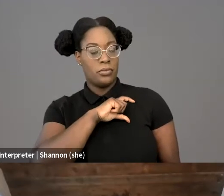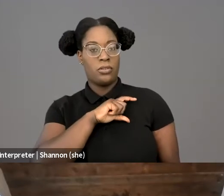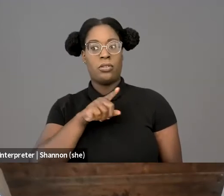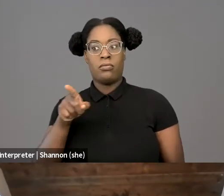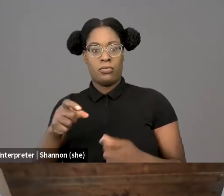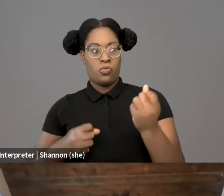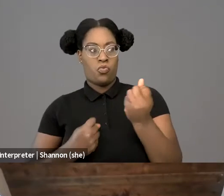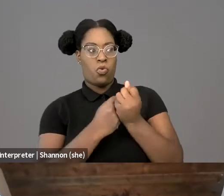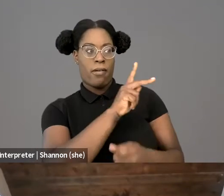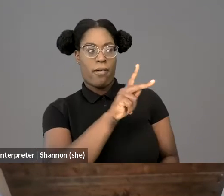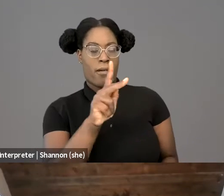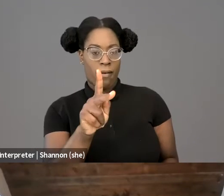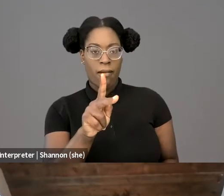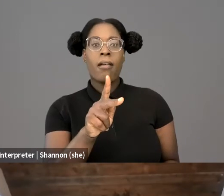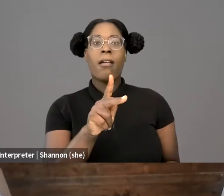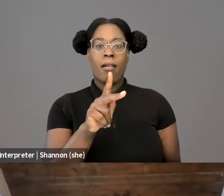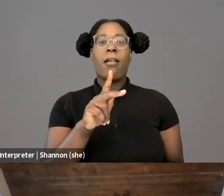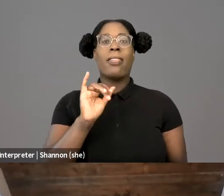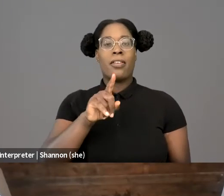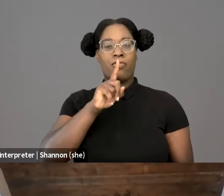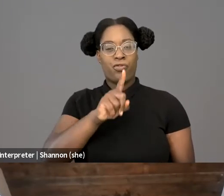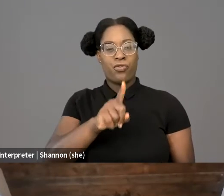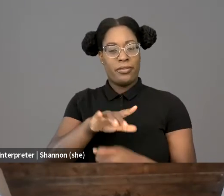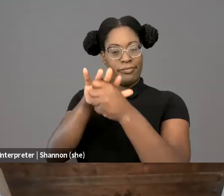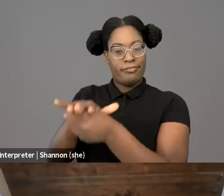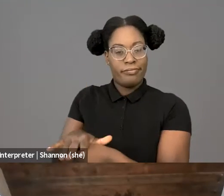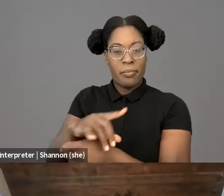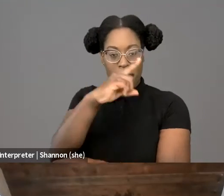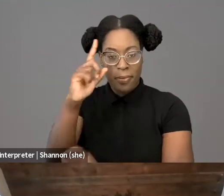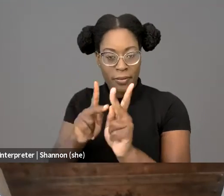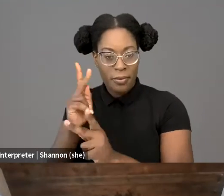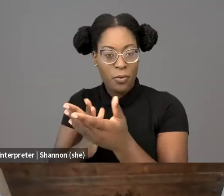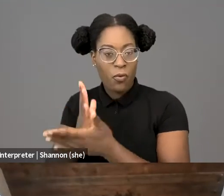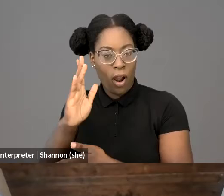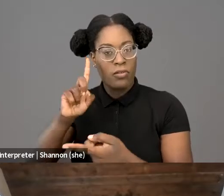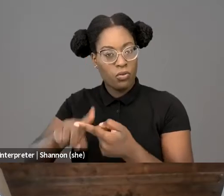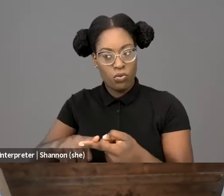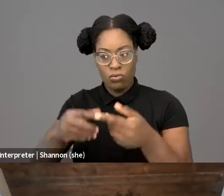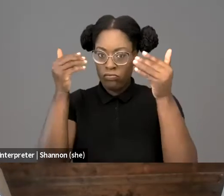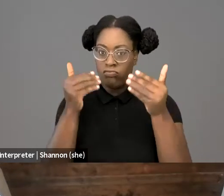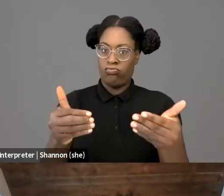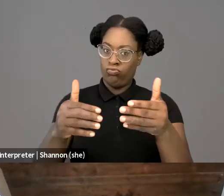stifled the First Amendment rights of Black people. As scholars such as Brandon Hasbro have argued,